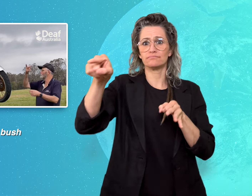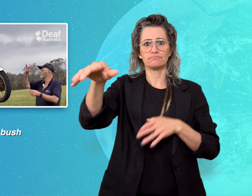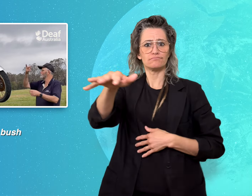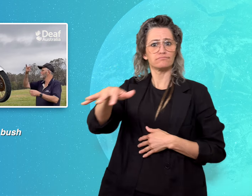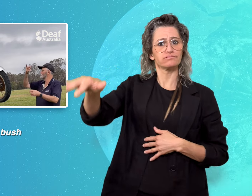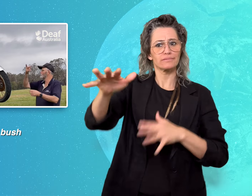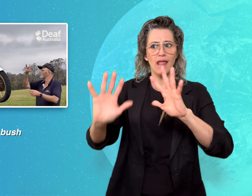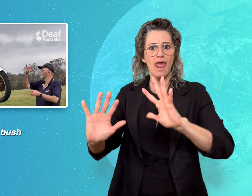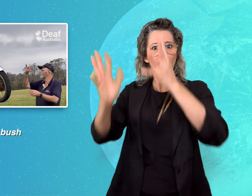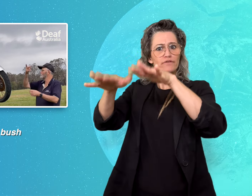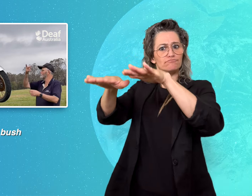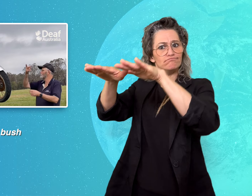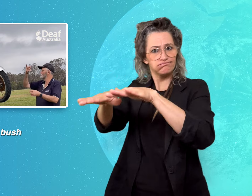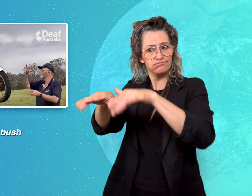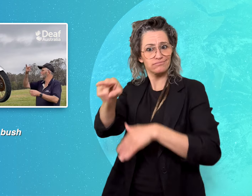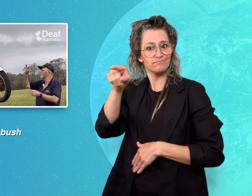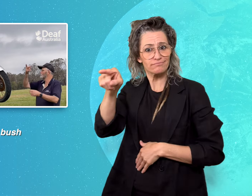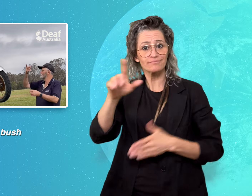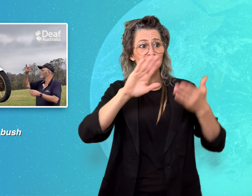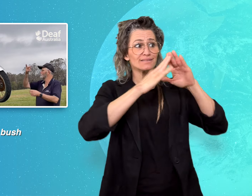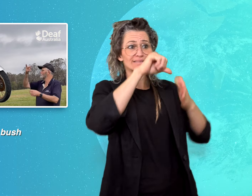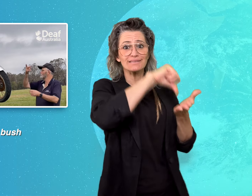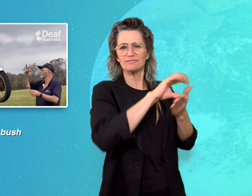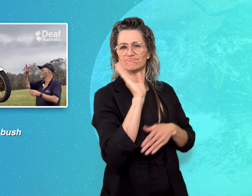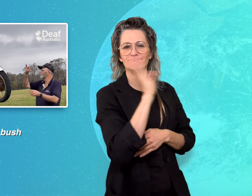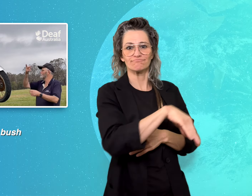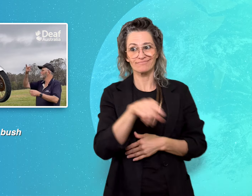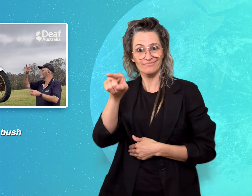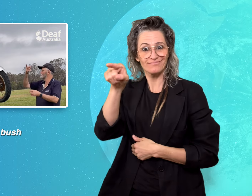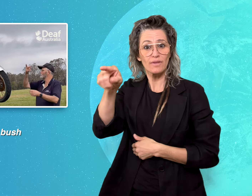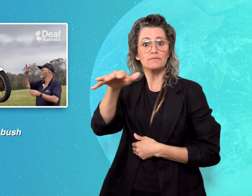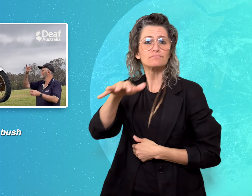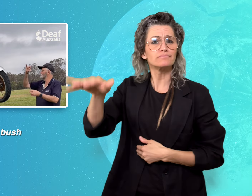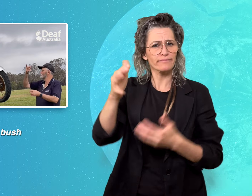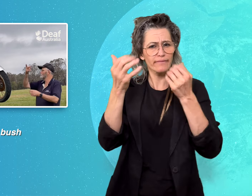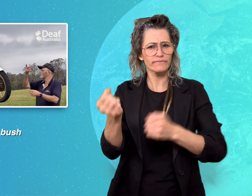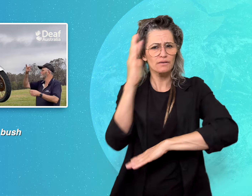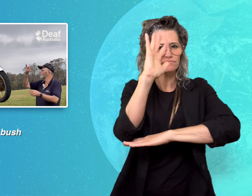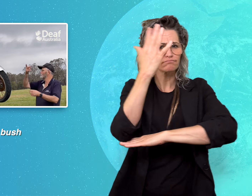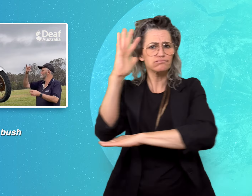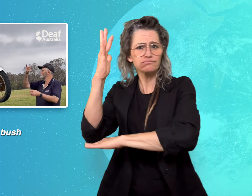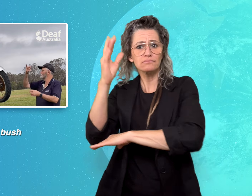was built by Peter using the trees that he had cut down